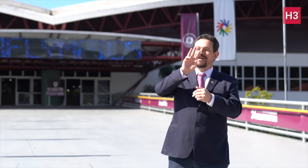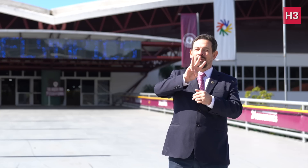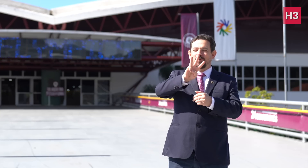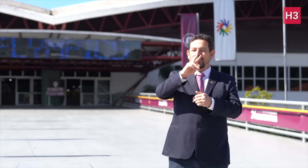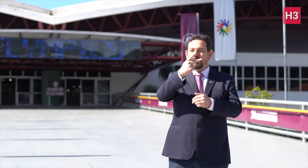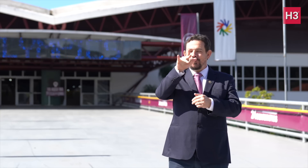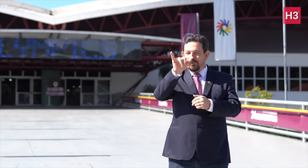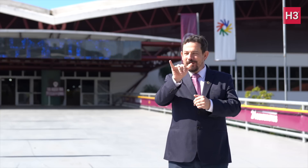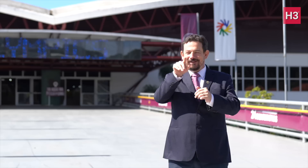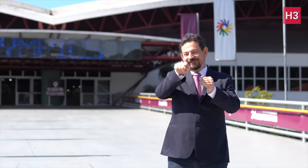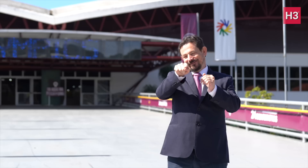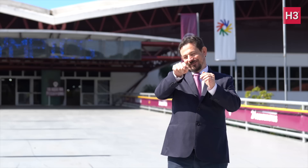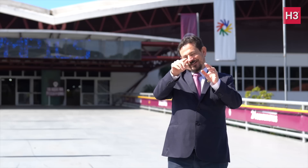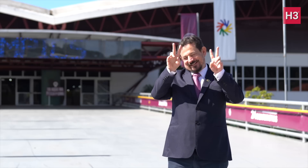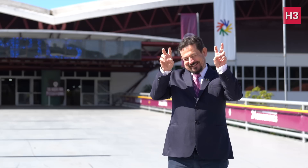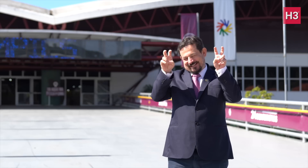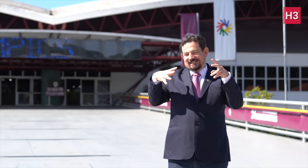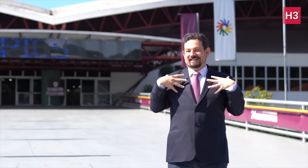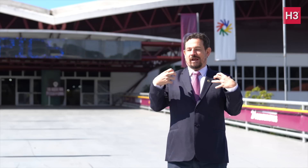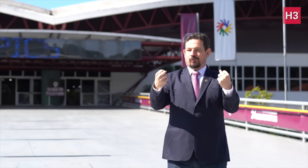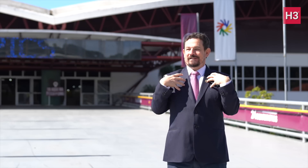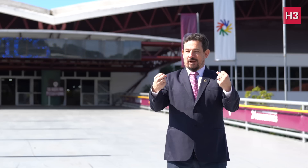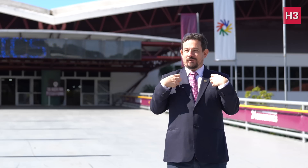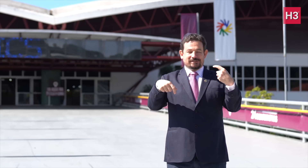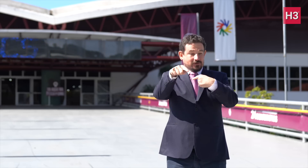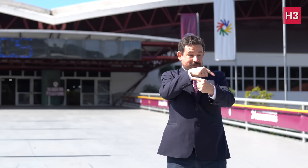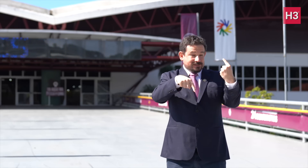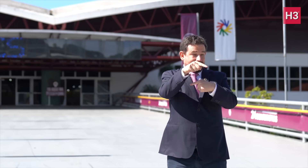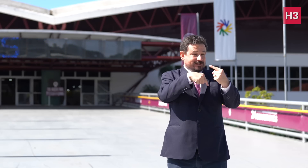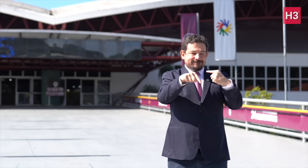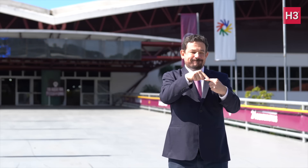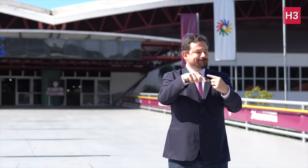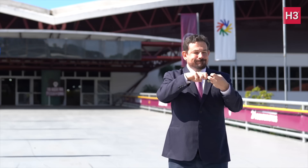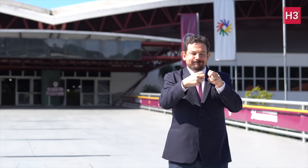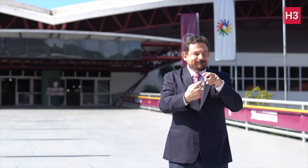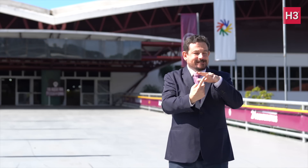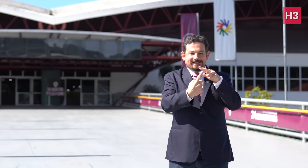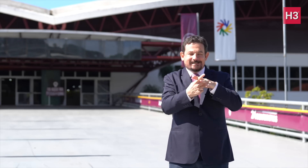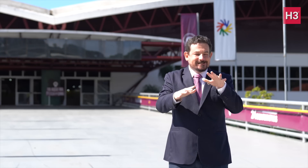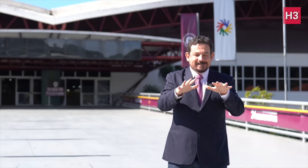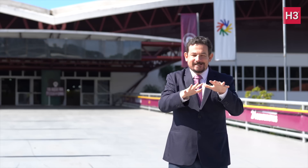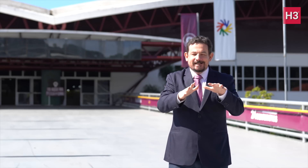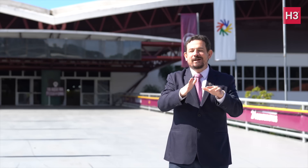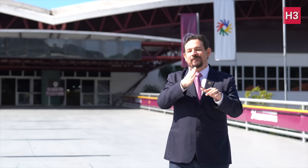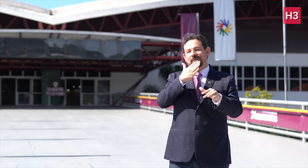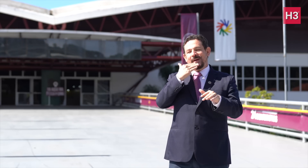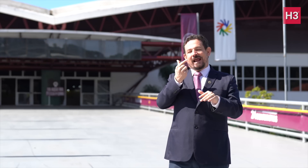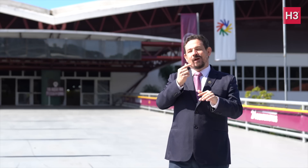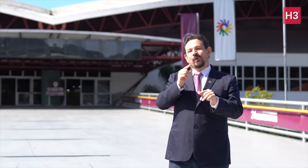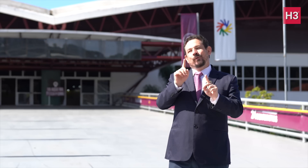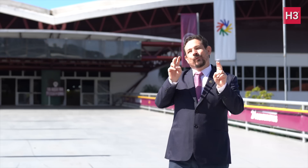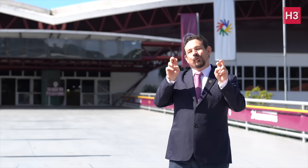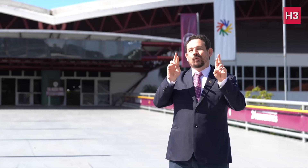so we decided it was best to push back a few months to May.